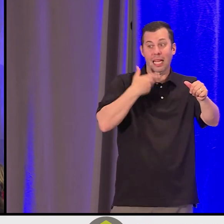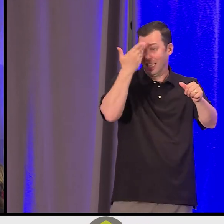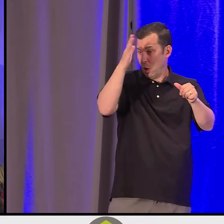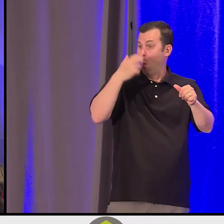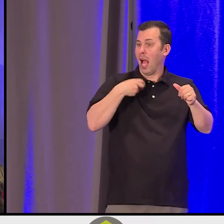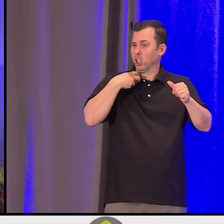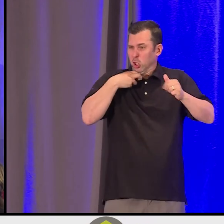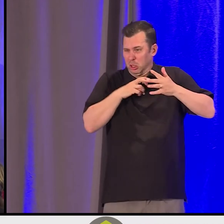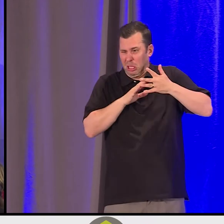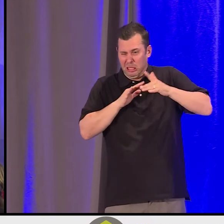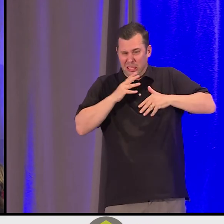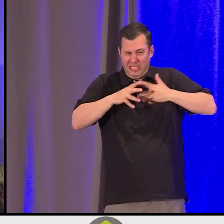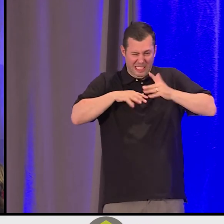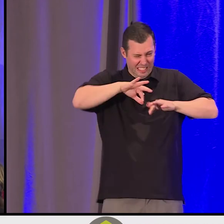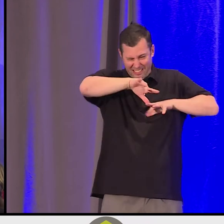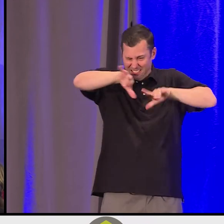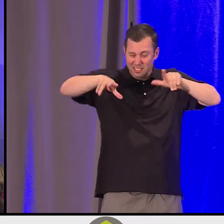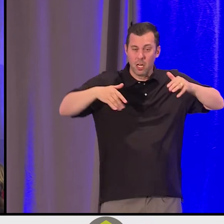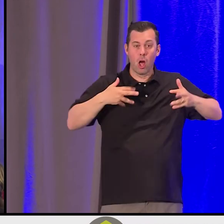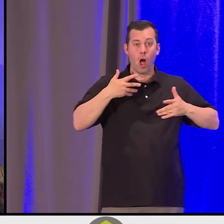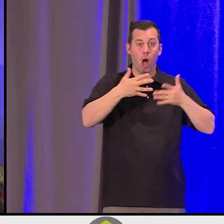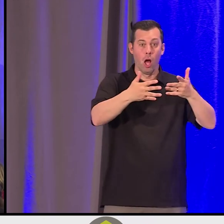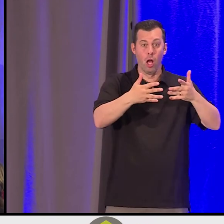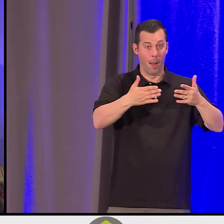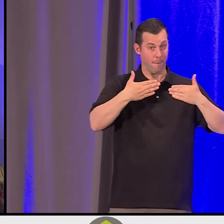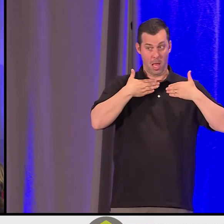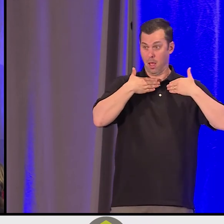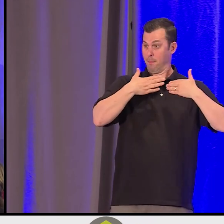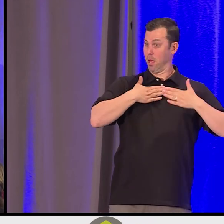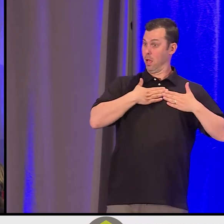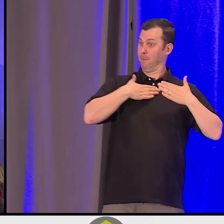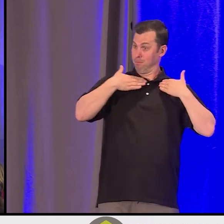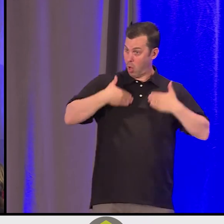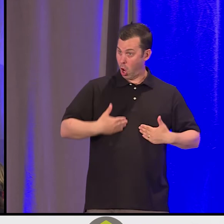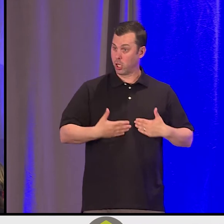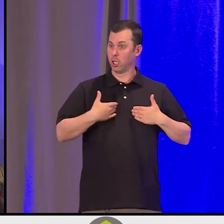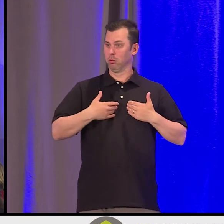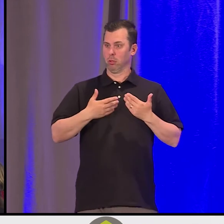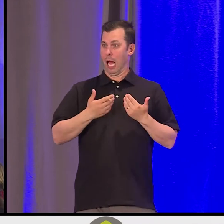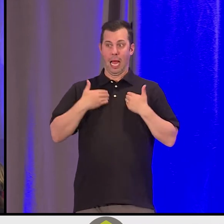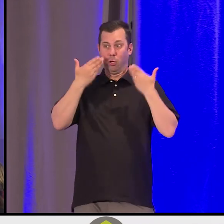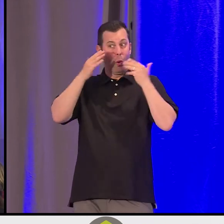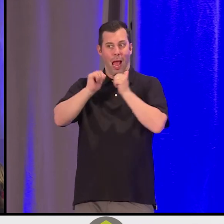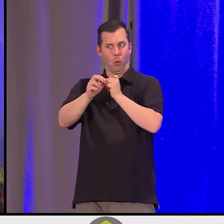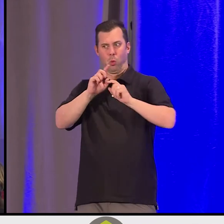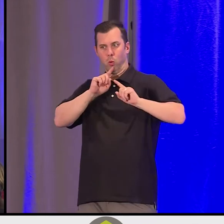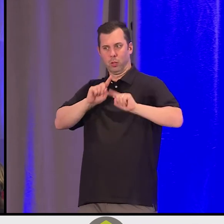about the way in which my body would react. And so I don't go into a hospital setting